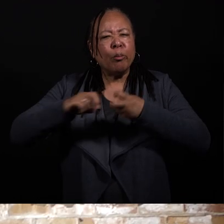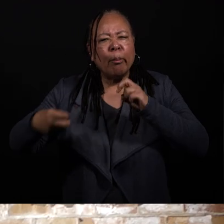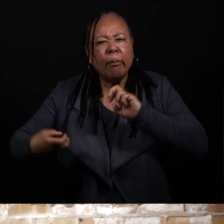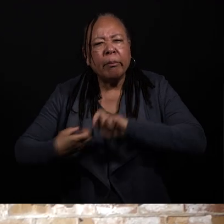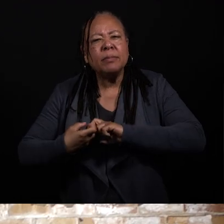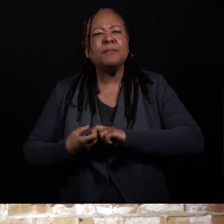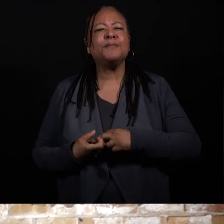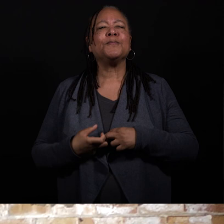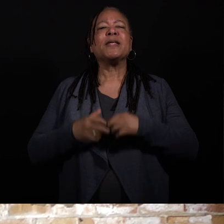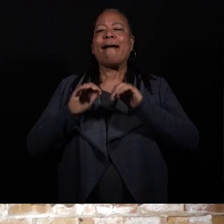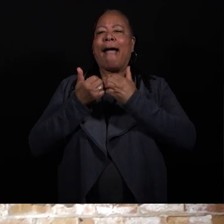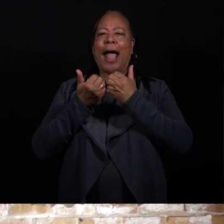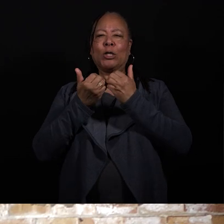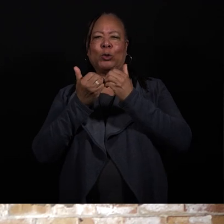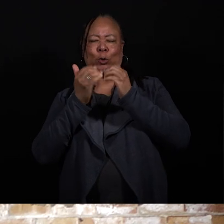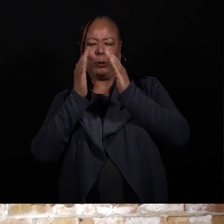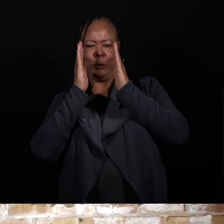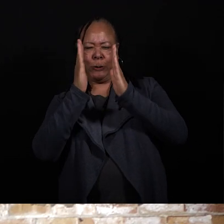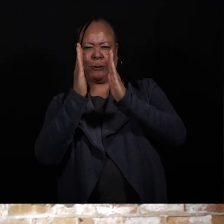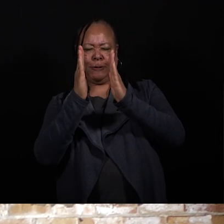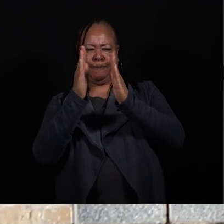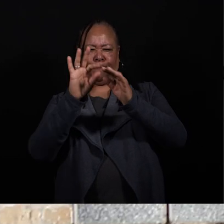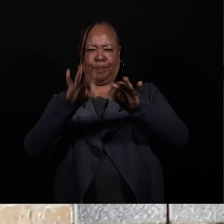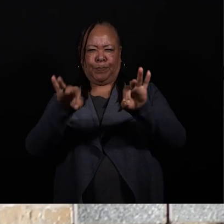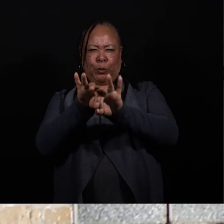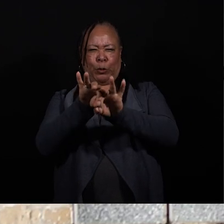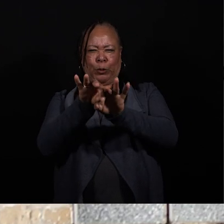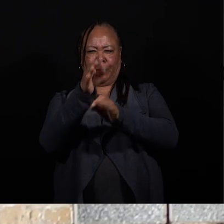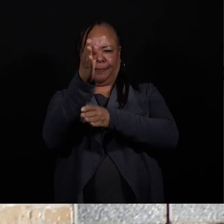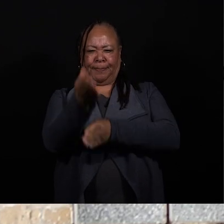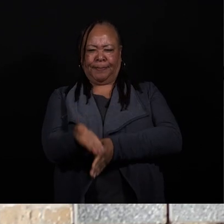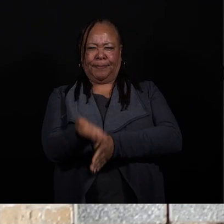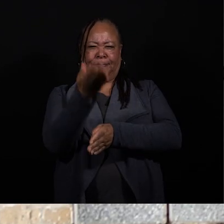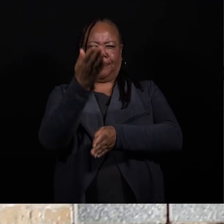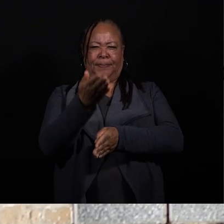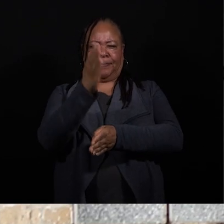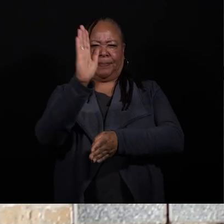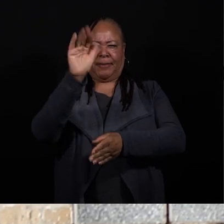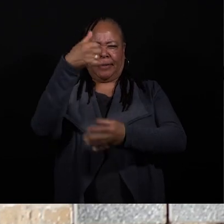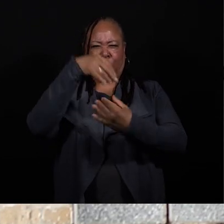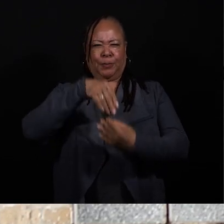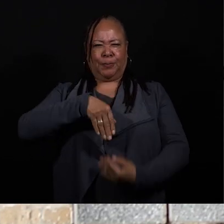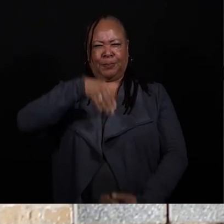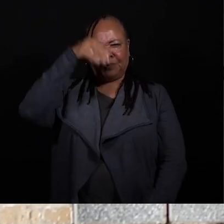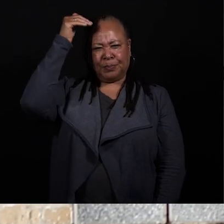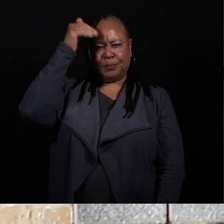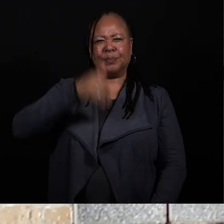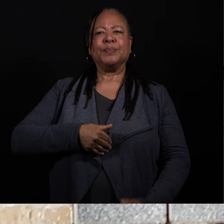and how to center those as a key part of the performance experience